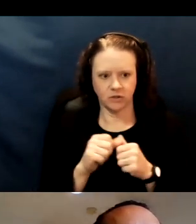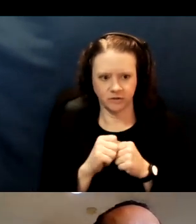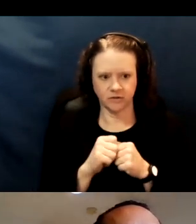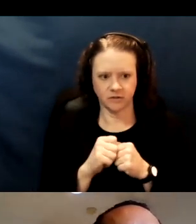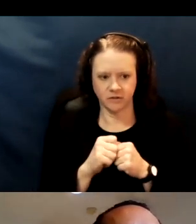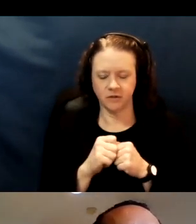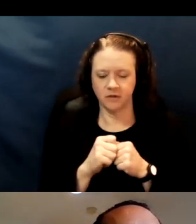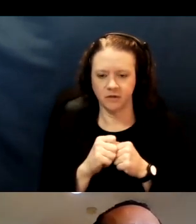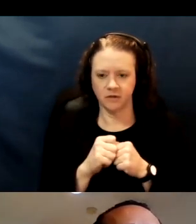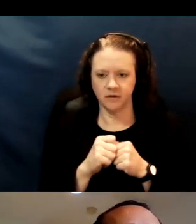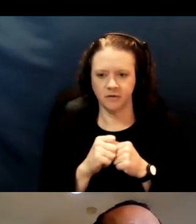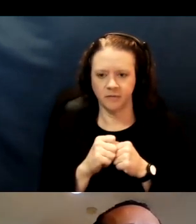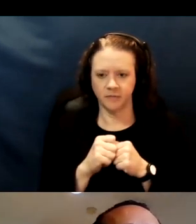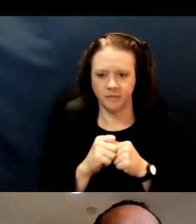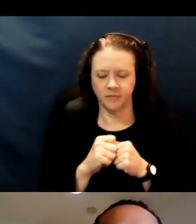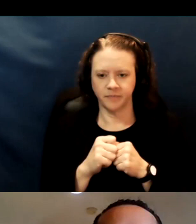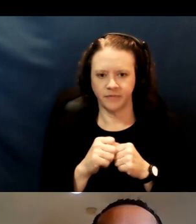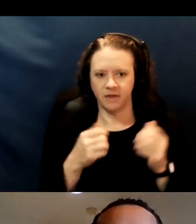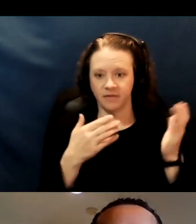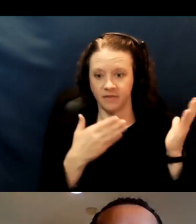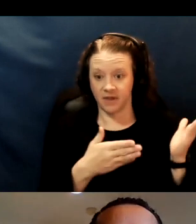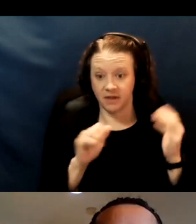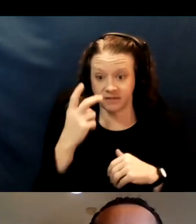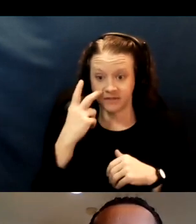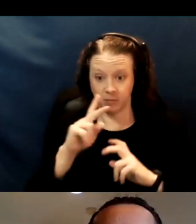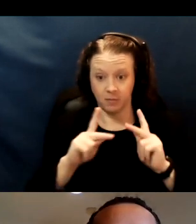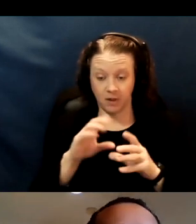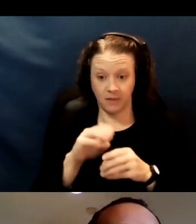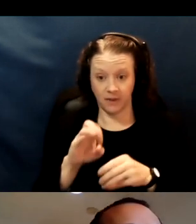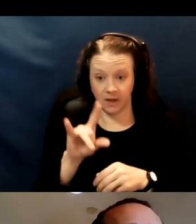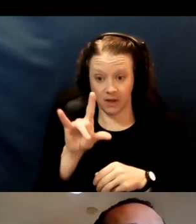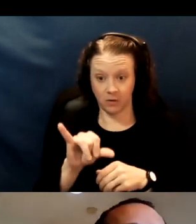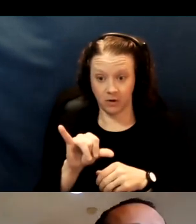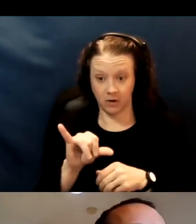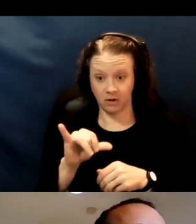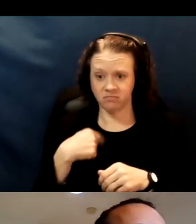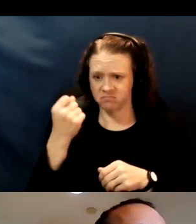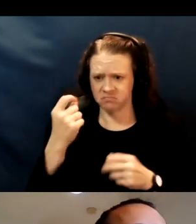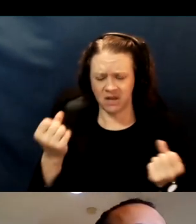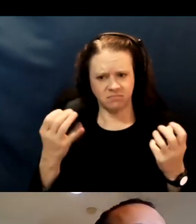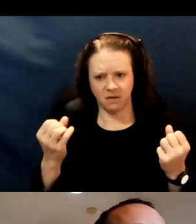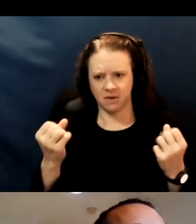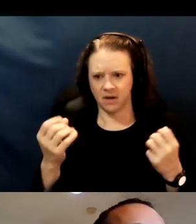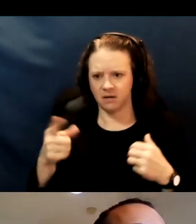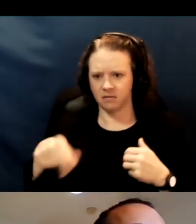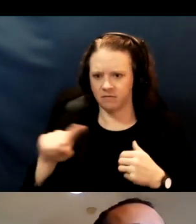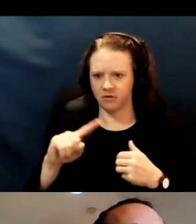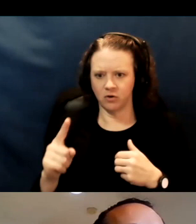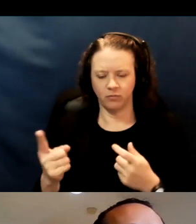to see folks in the county. I understand there are many of the attendees are from other counties. I would suggest that you go